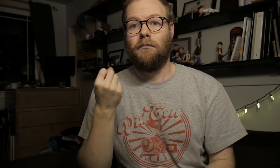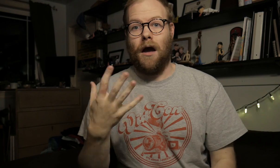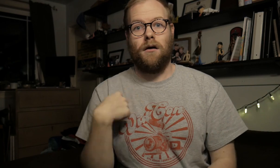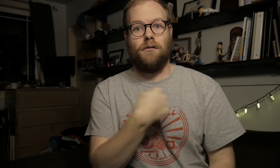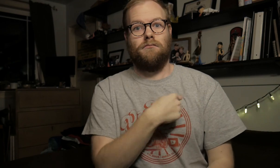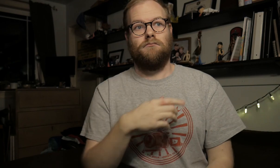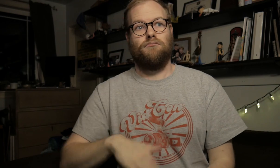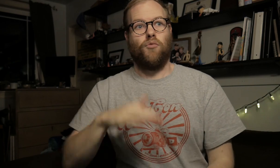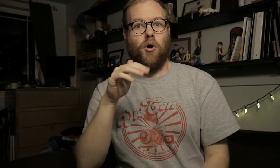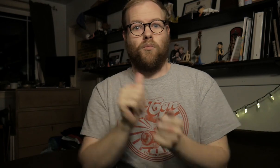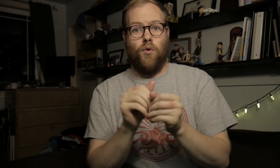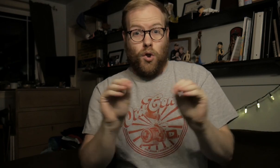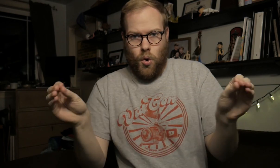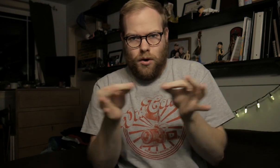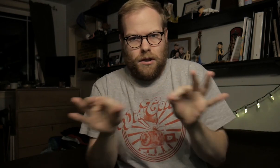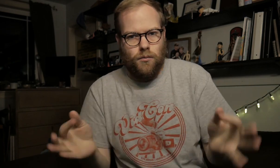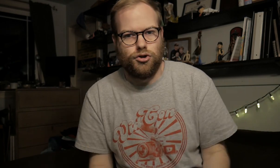Many of us grew up with no language.